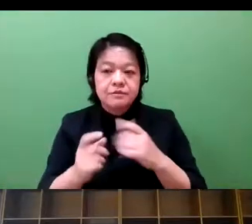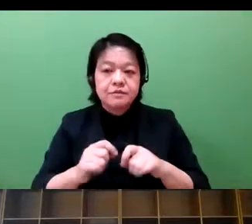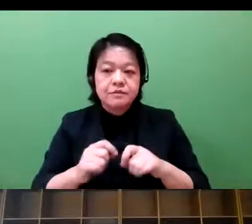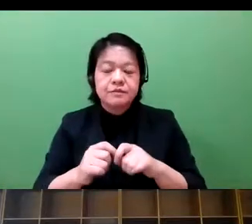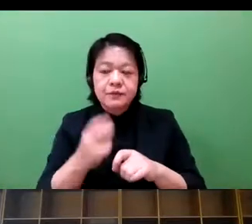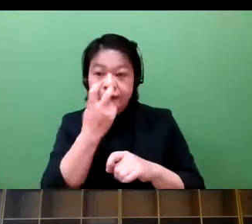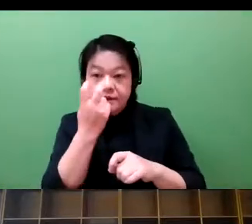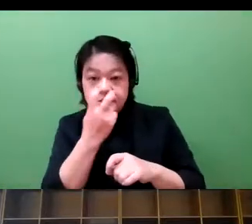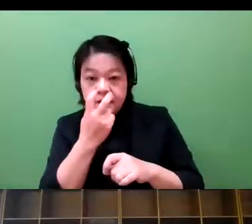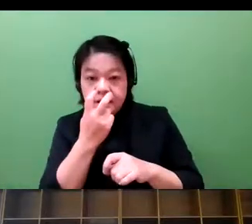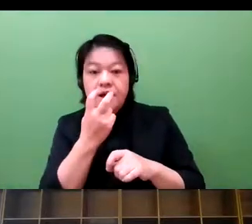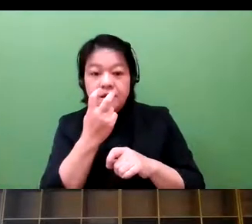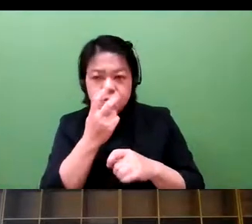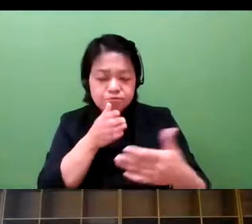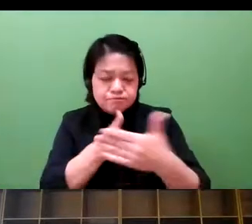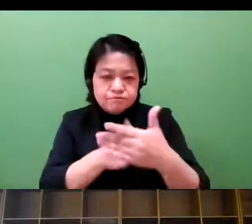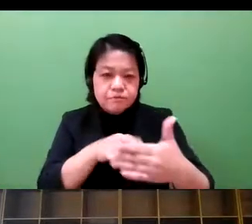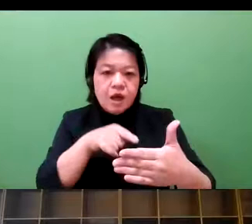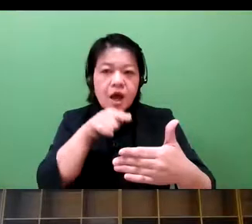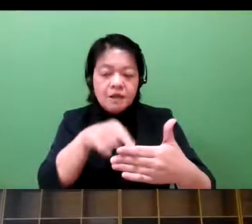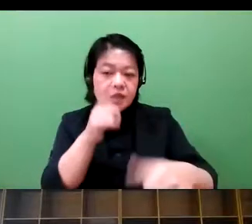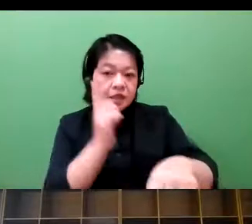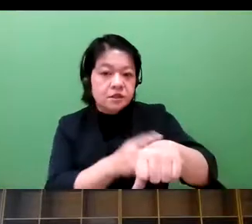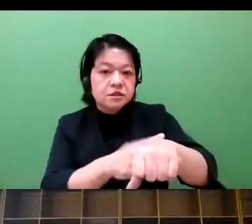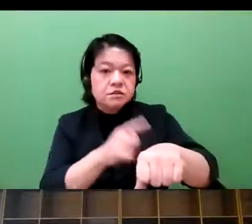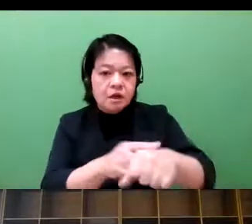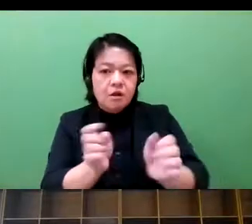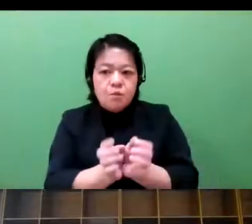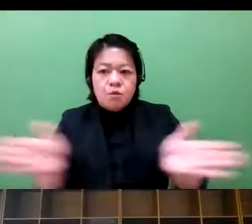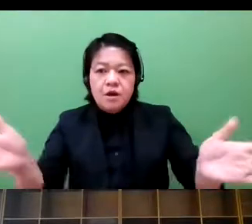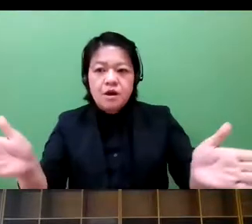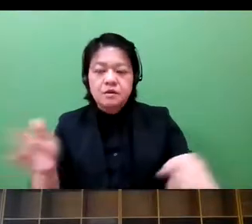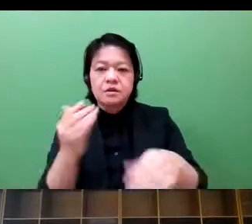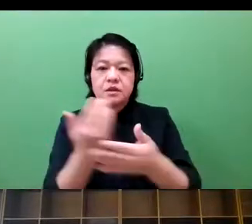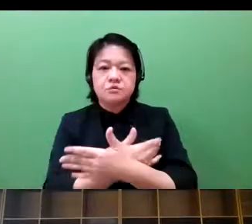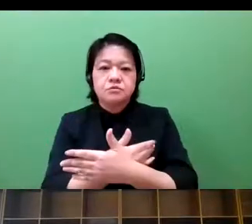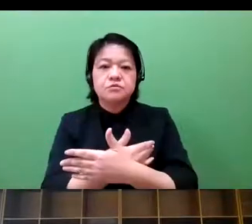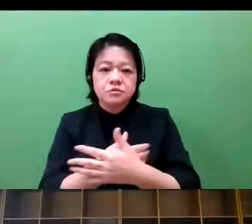of that technology that the only use in medical diagnosis